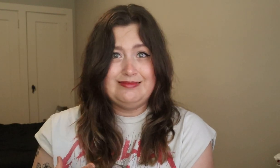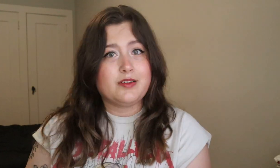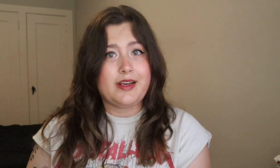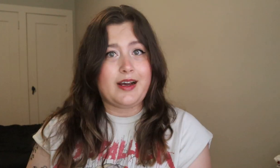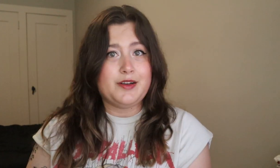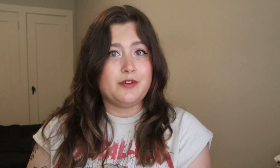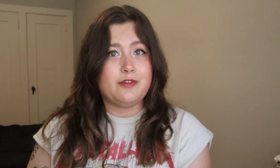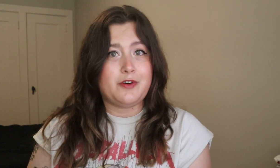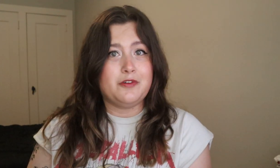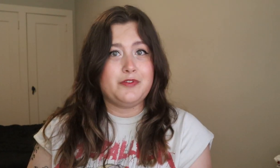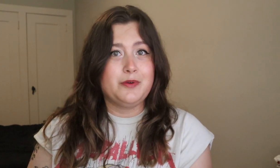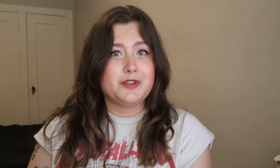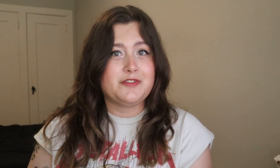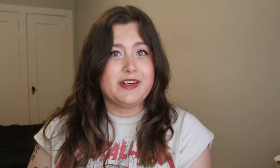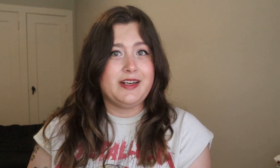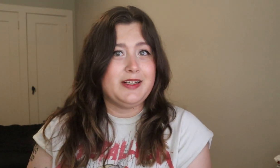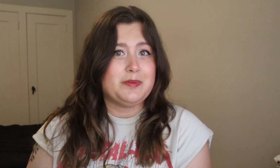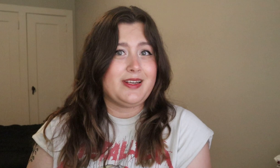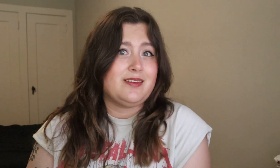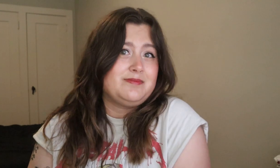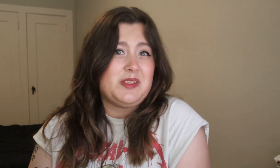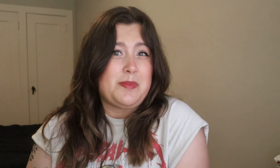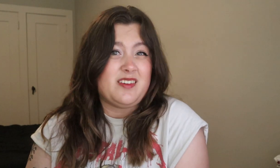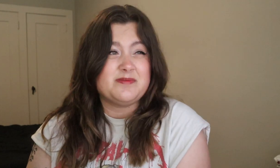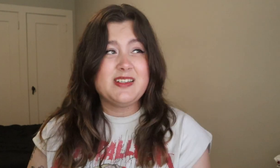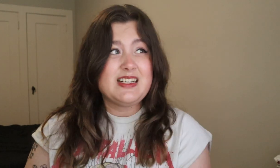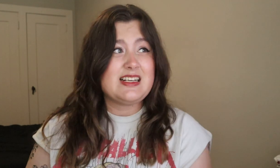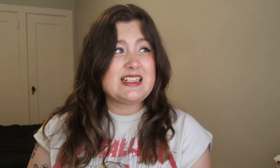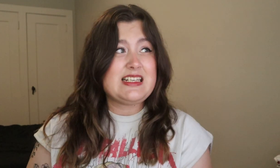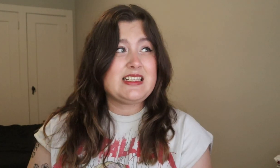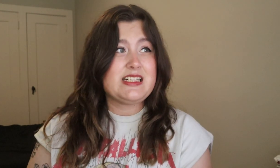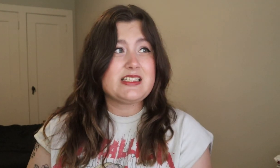So yeah, I don't fault viewers for getting upset about seeing this.